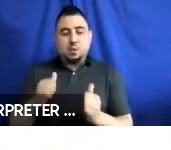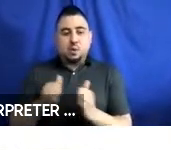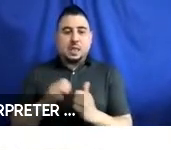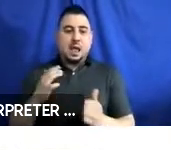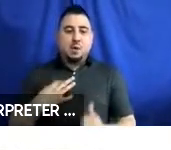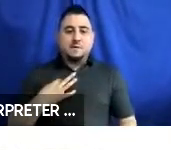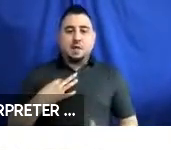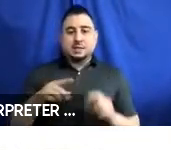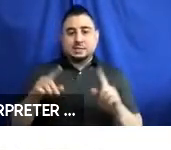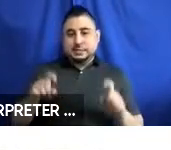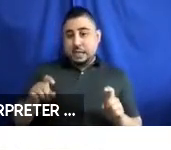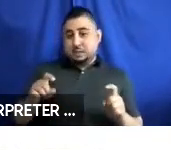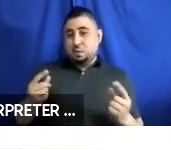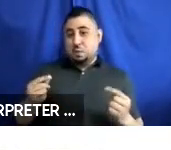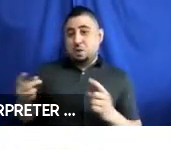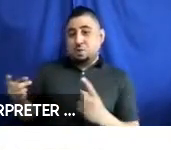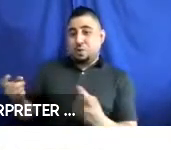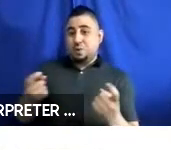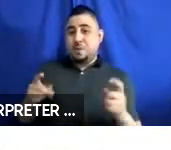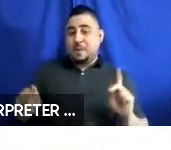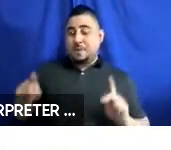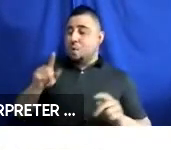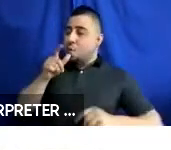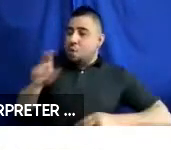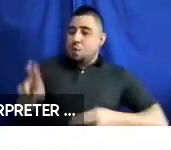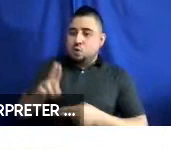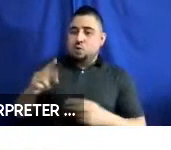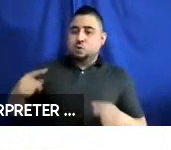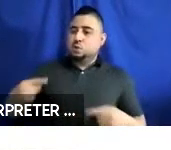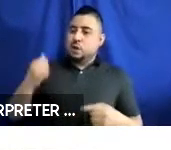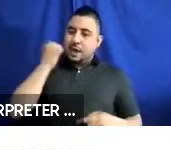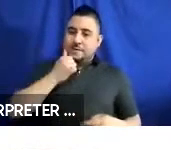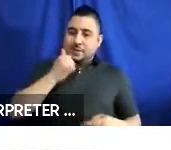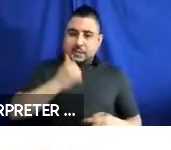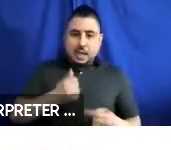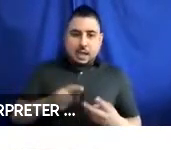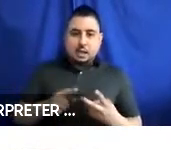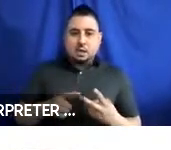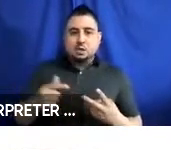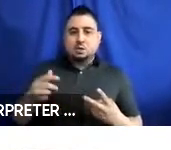is recruit people who are regular wheelchair users, but could transfer to our wheelchairs